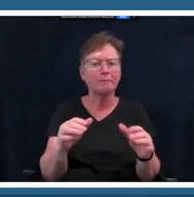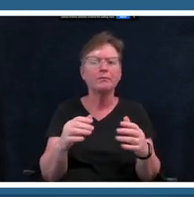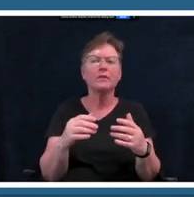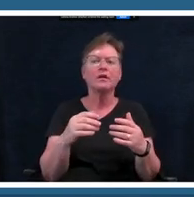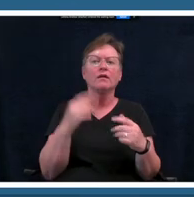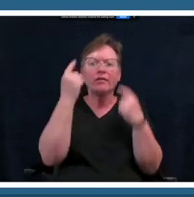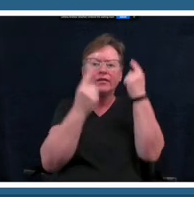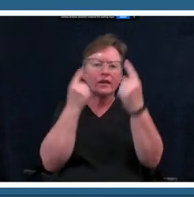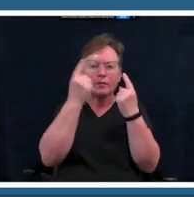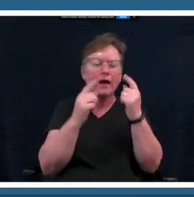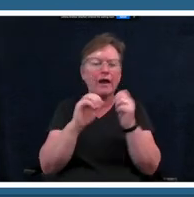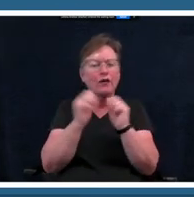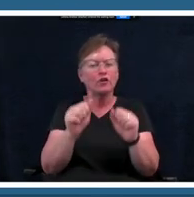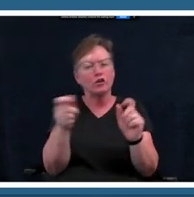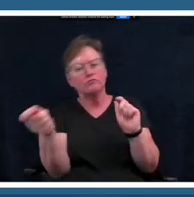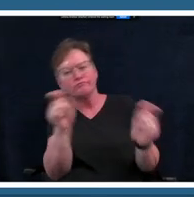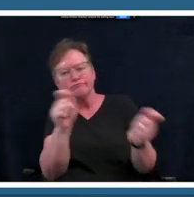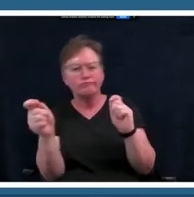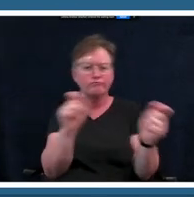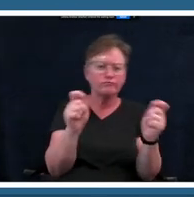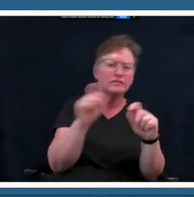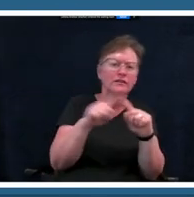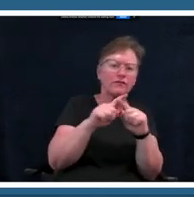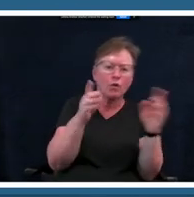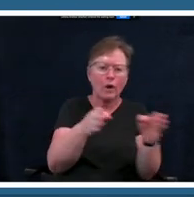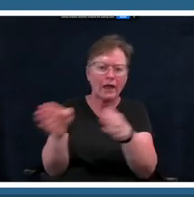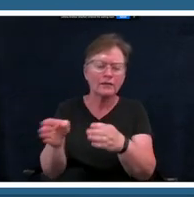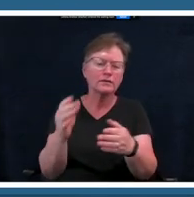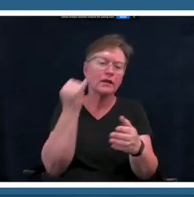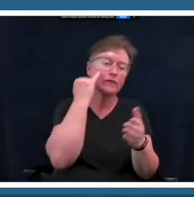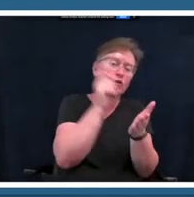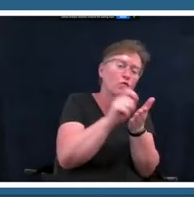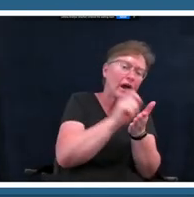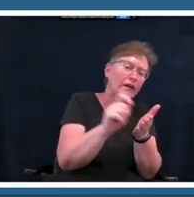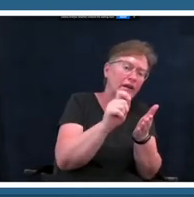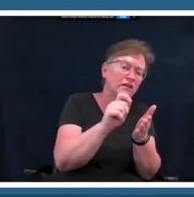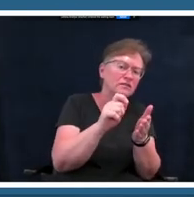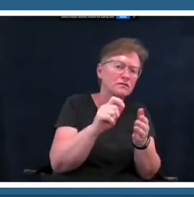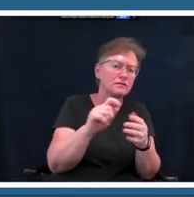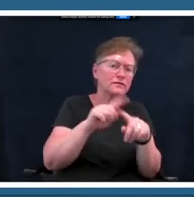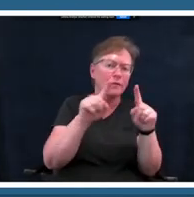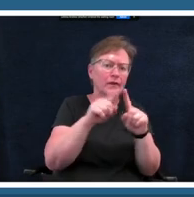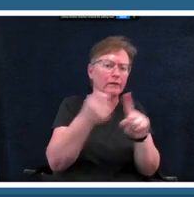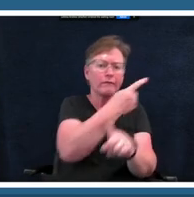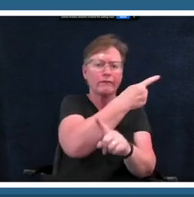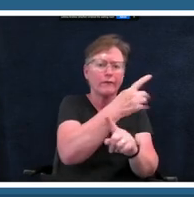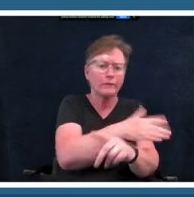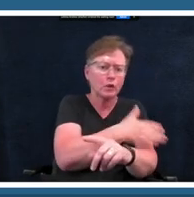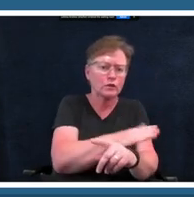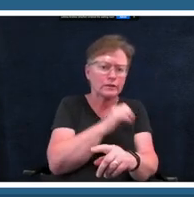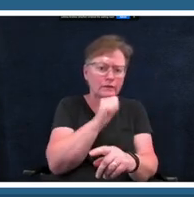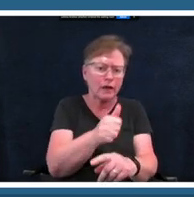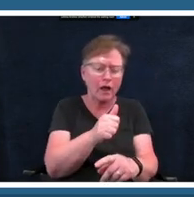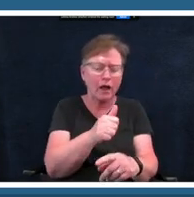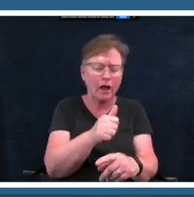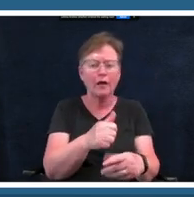if you're writing different types of things that that aren't that isn't music